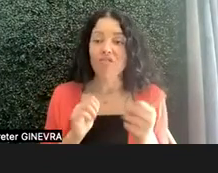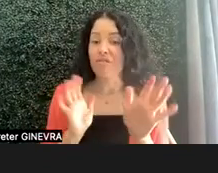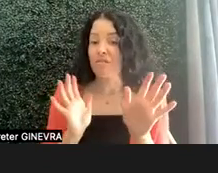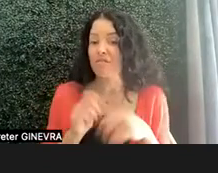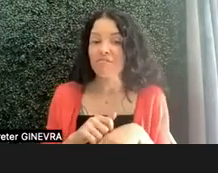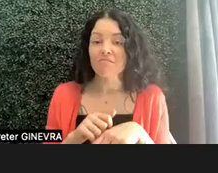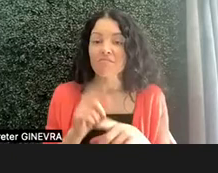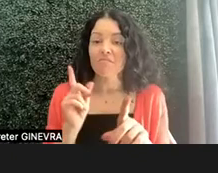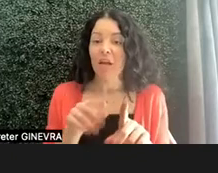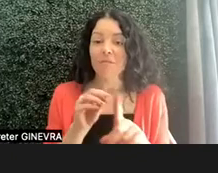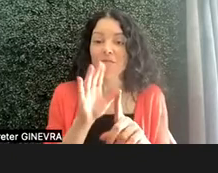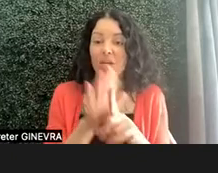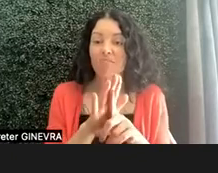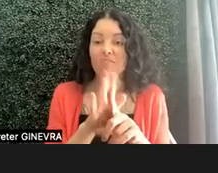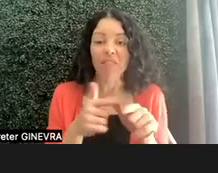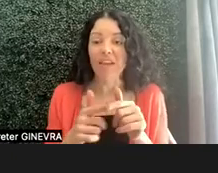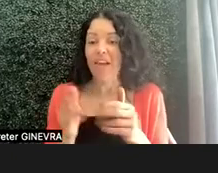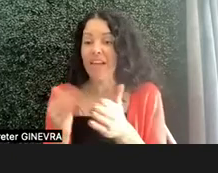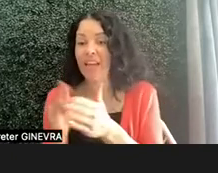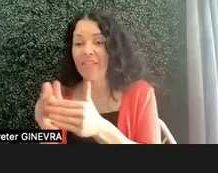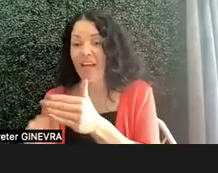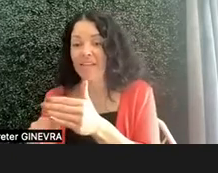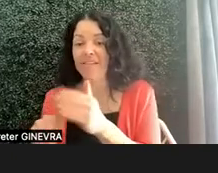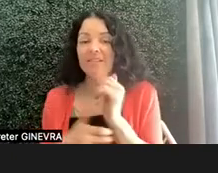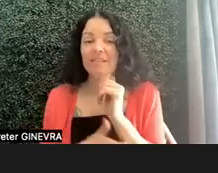and then again at closing ceremonies, but after camp, we stay involved.